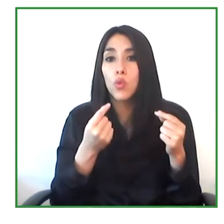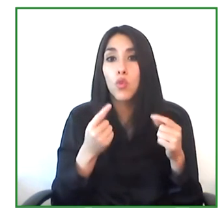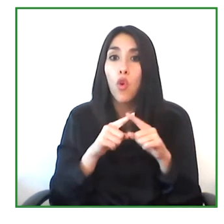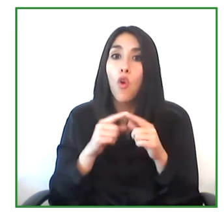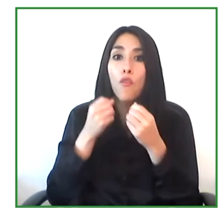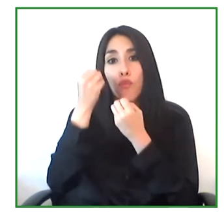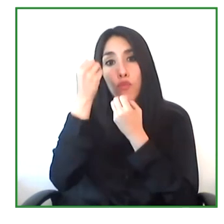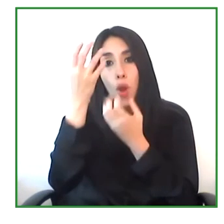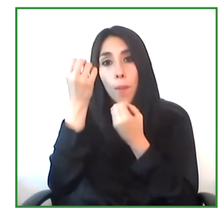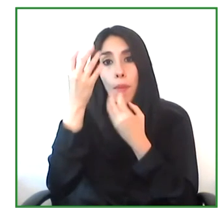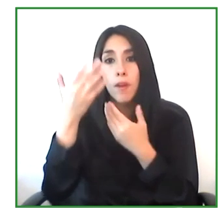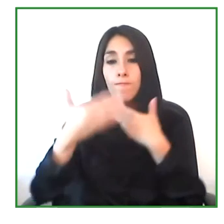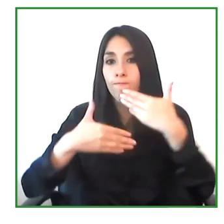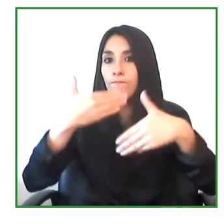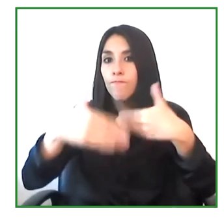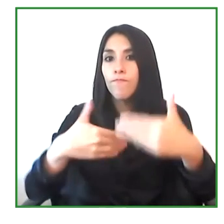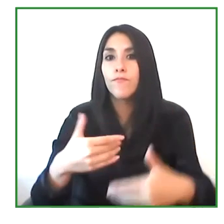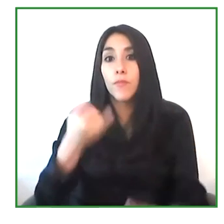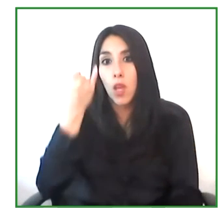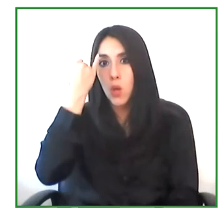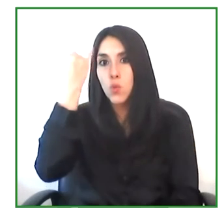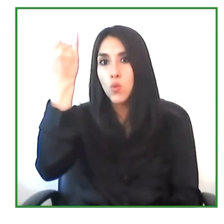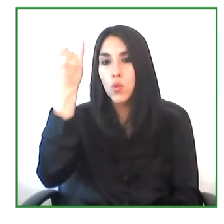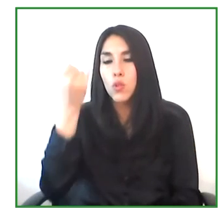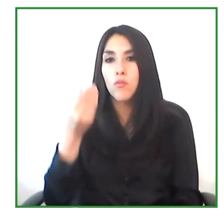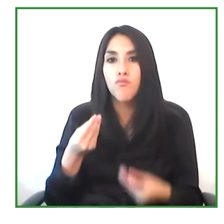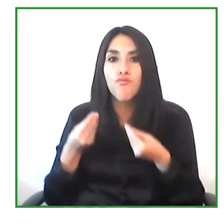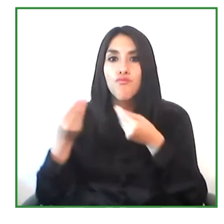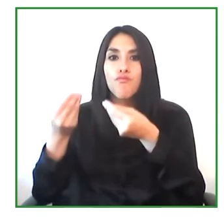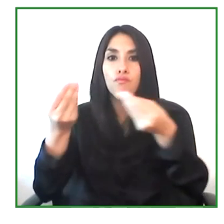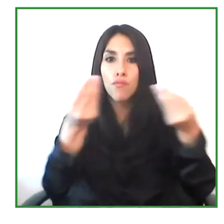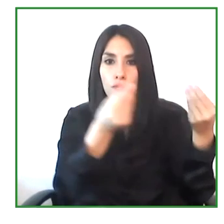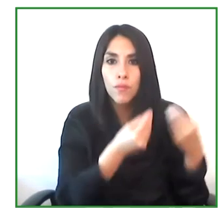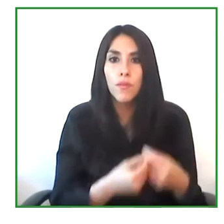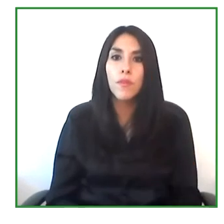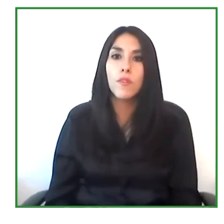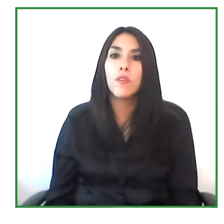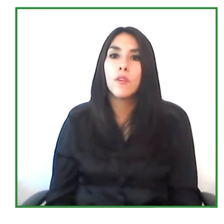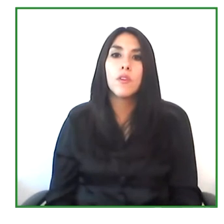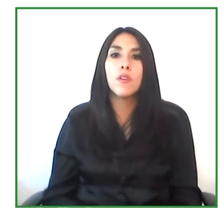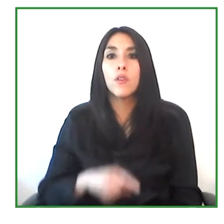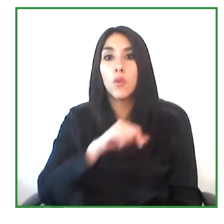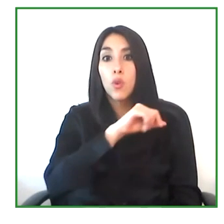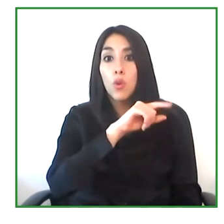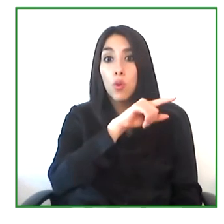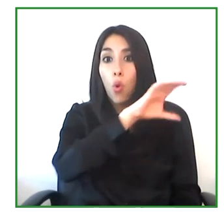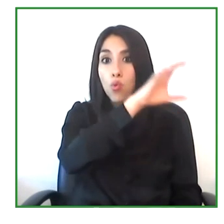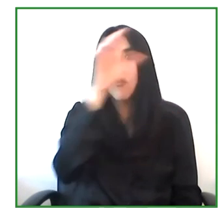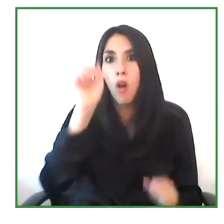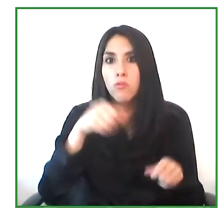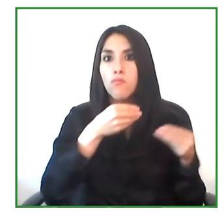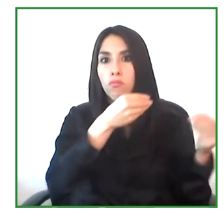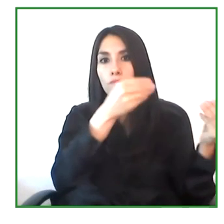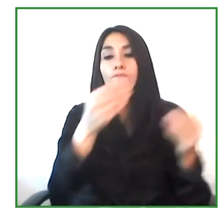to this great project and bring this initiative to other countries. Now, we are going to close our